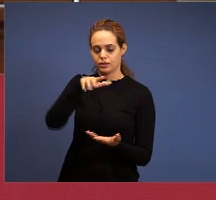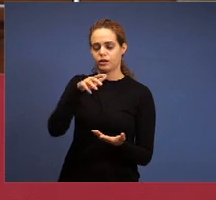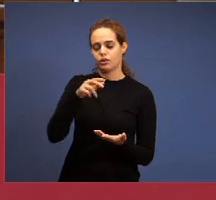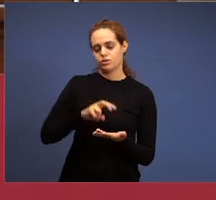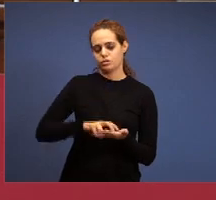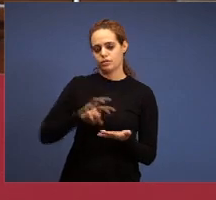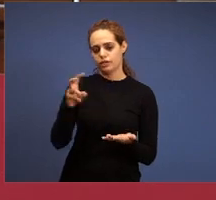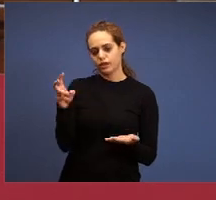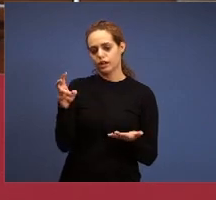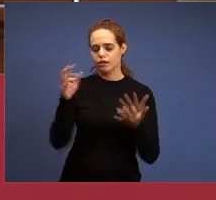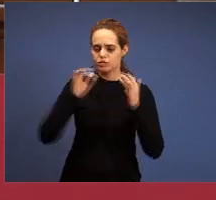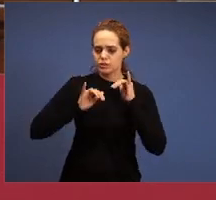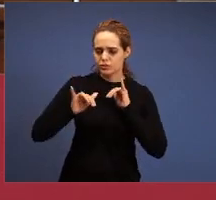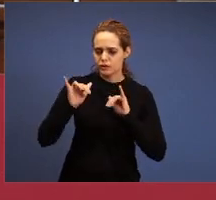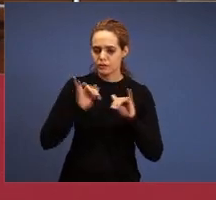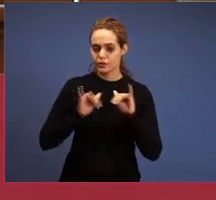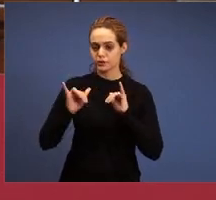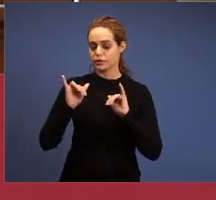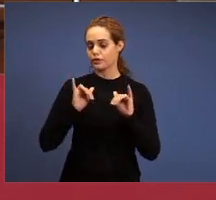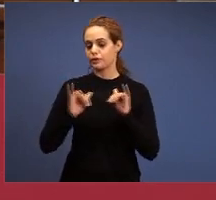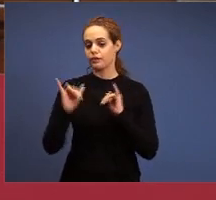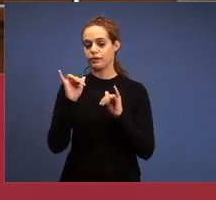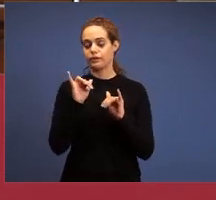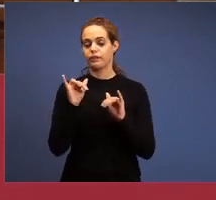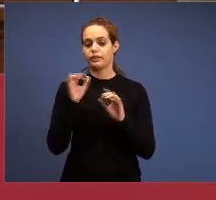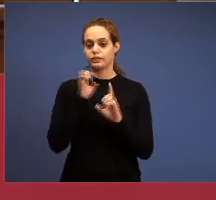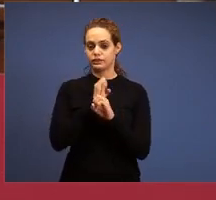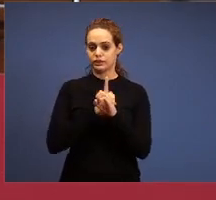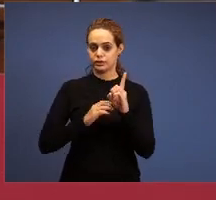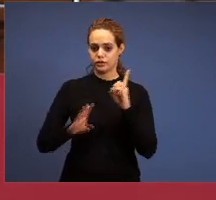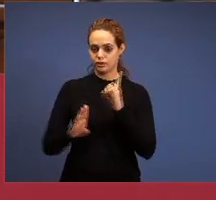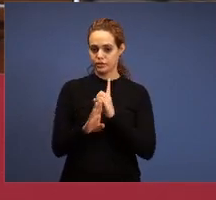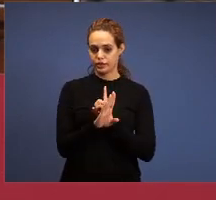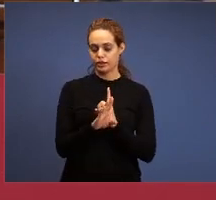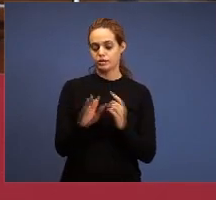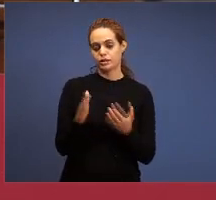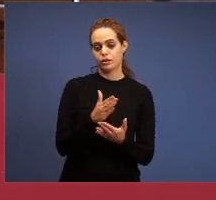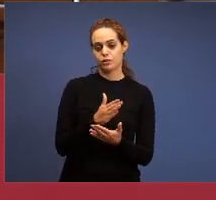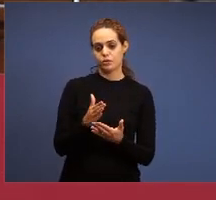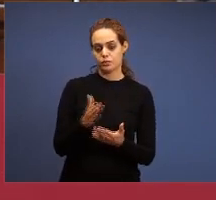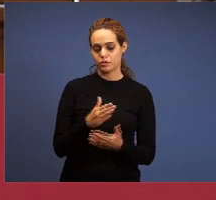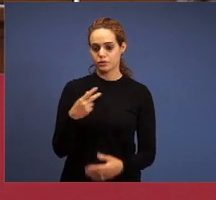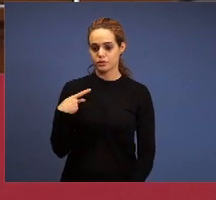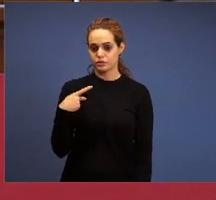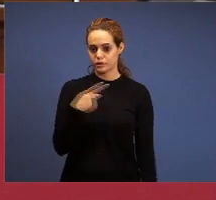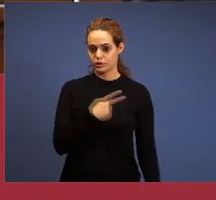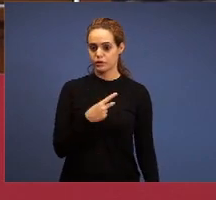where we'll talk with the brethren, some pastors, related to the Sunday School, we'll